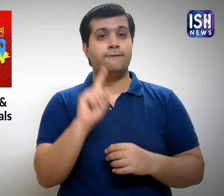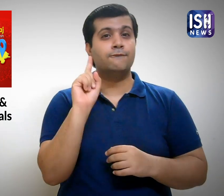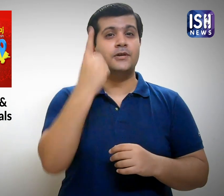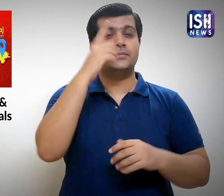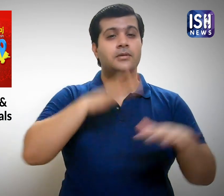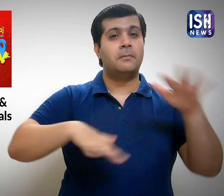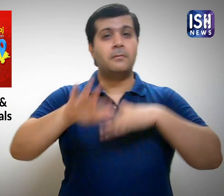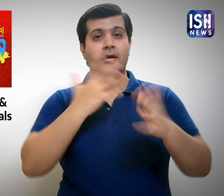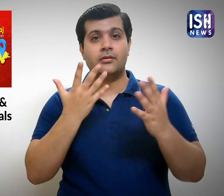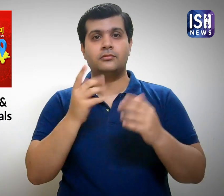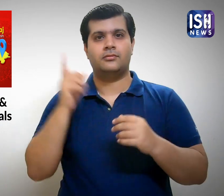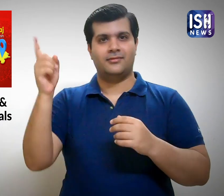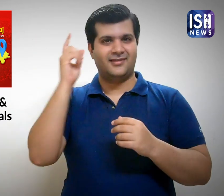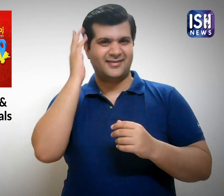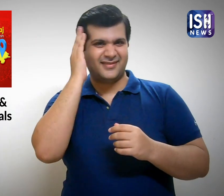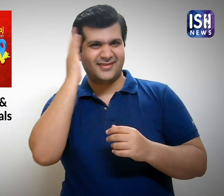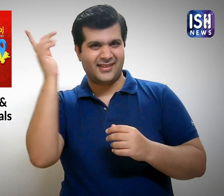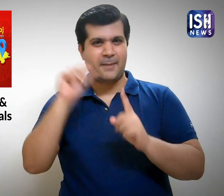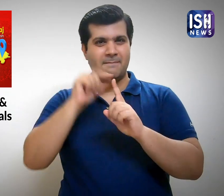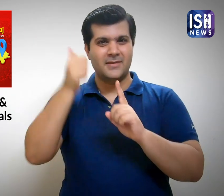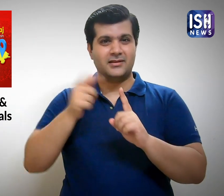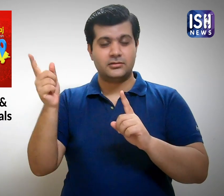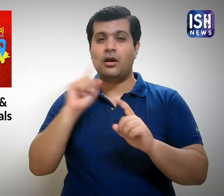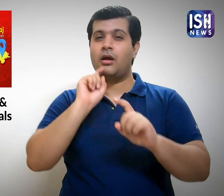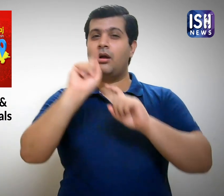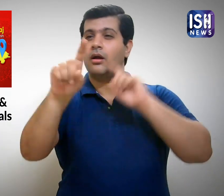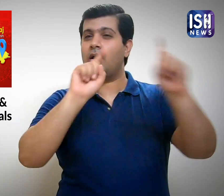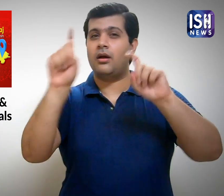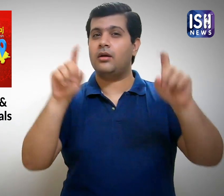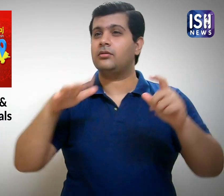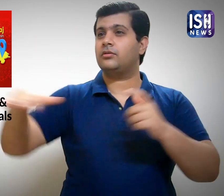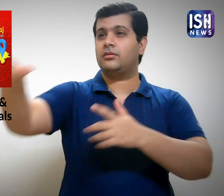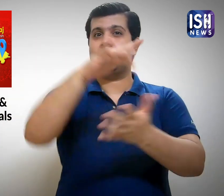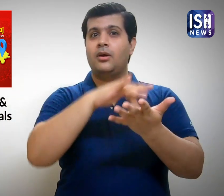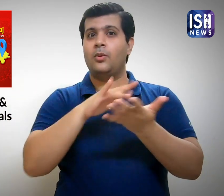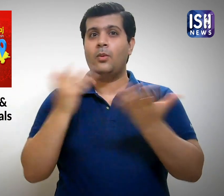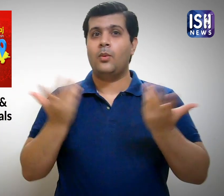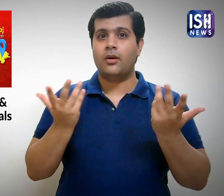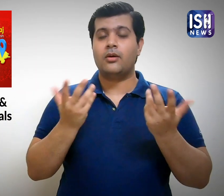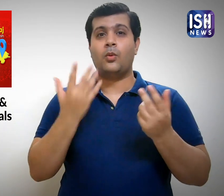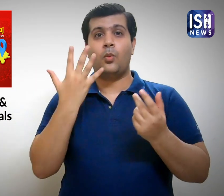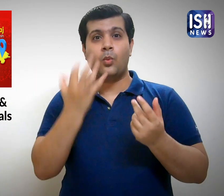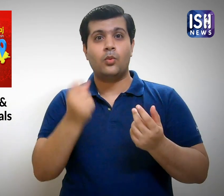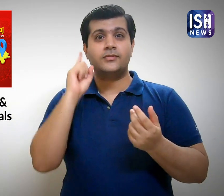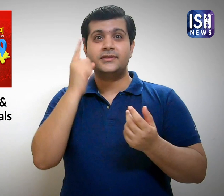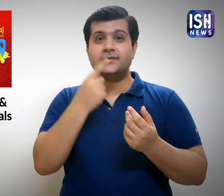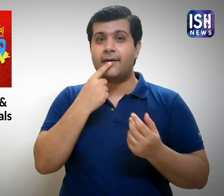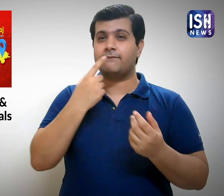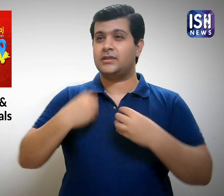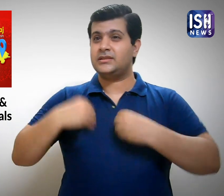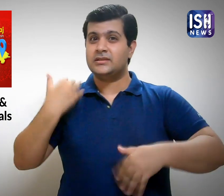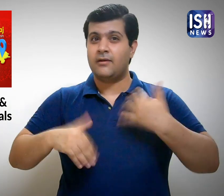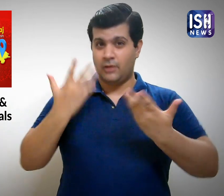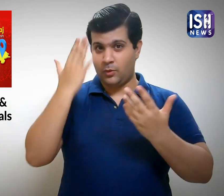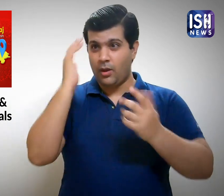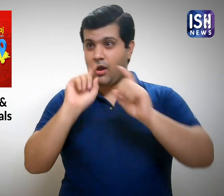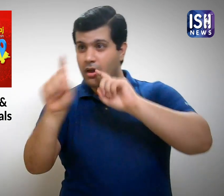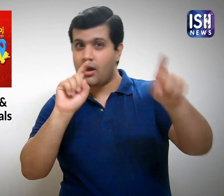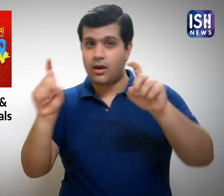Mr Agarwal, the President inquired about Deaf that were suffering.